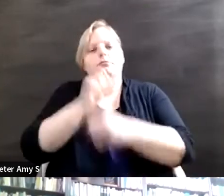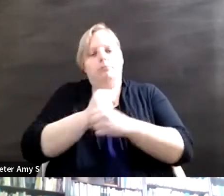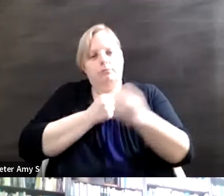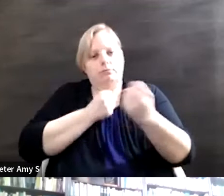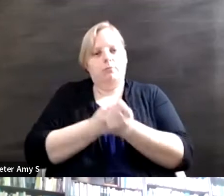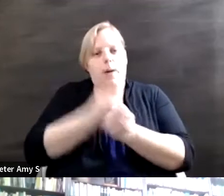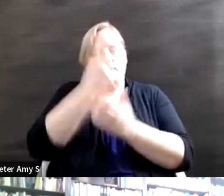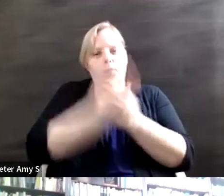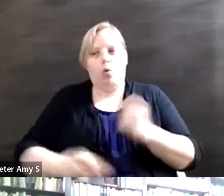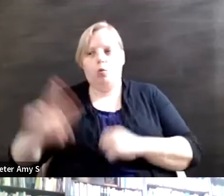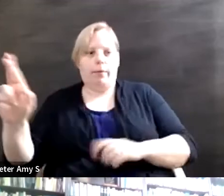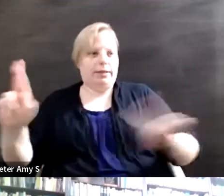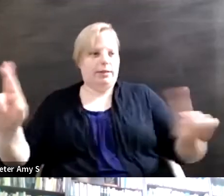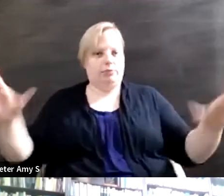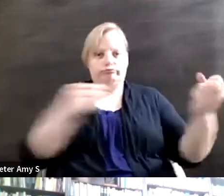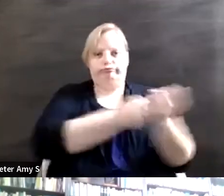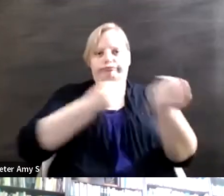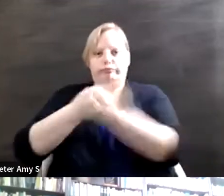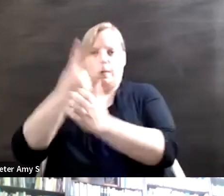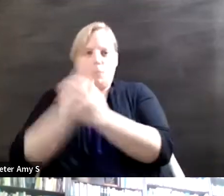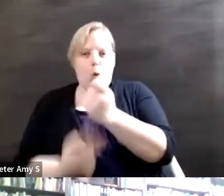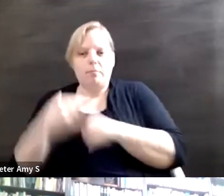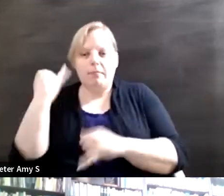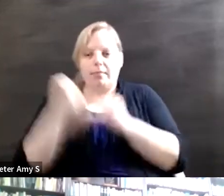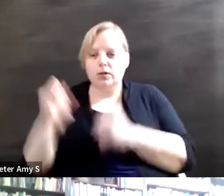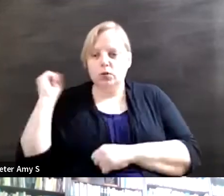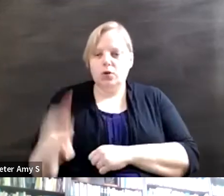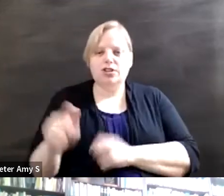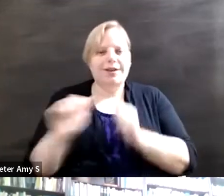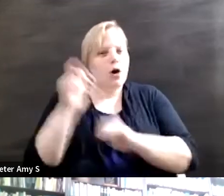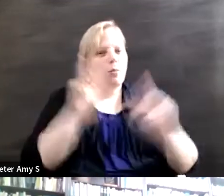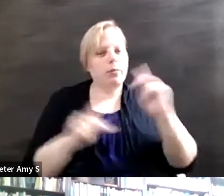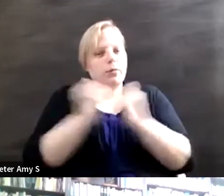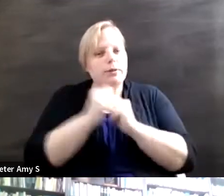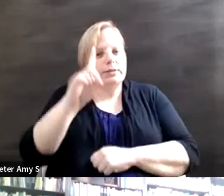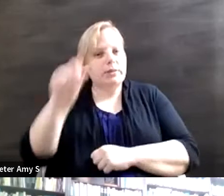last question would be how do we put people with disabilities at the center of their own advocacy